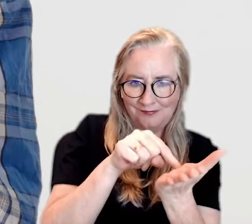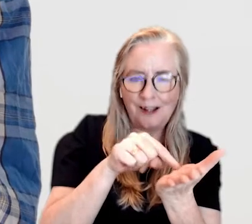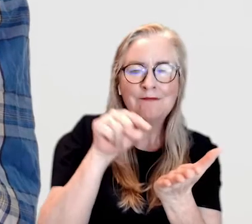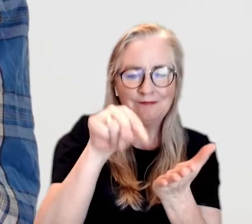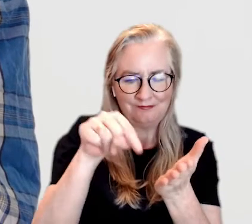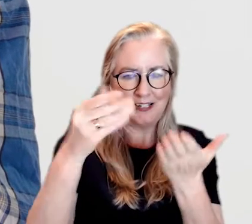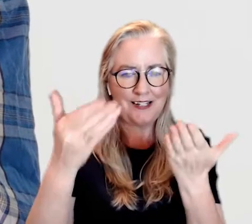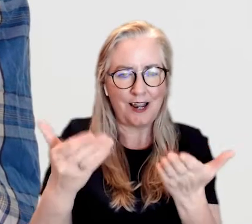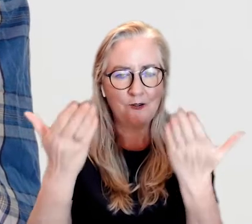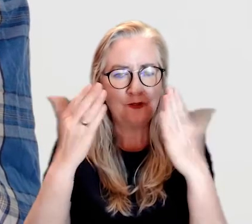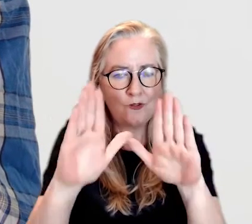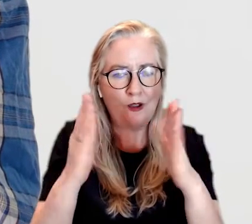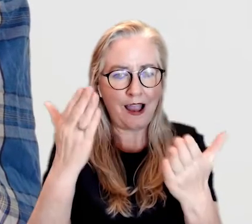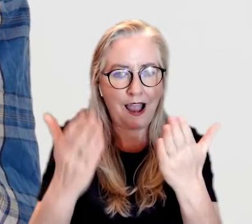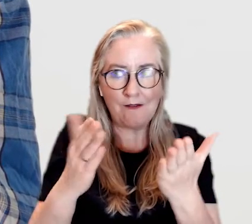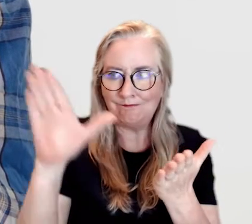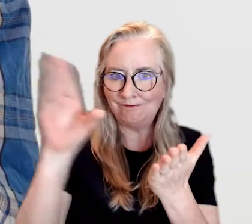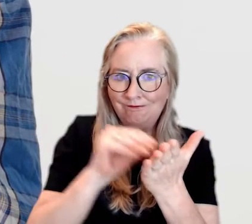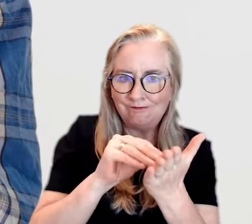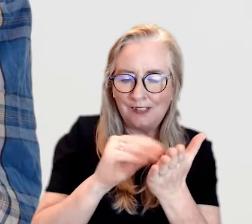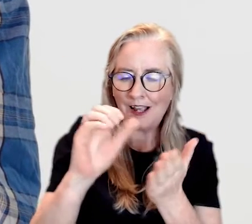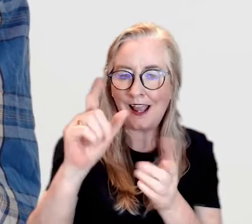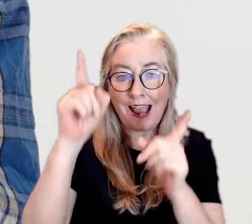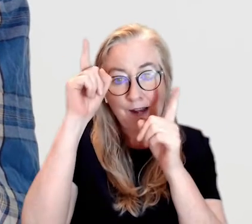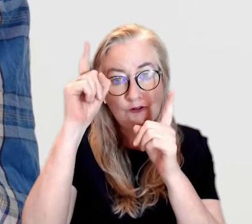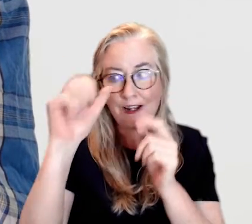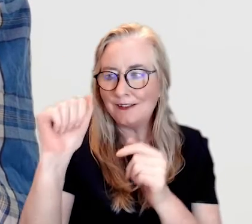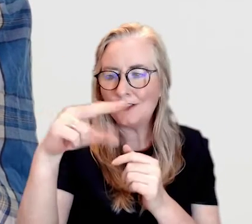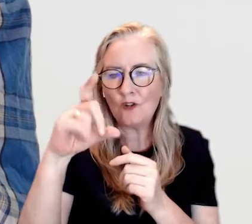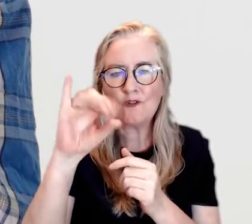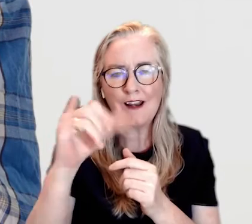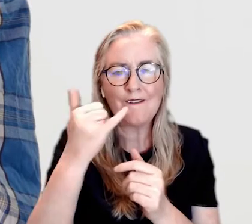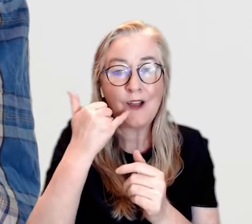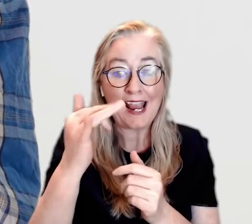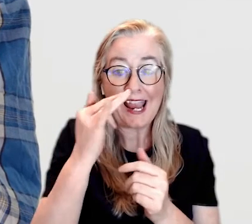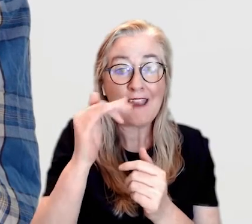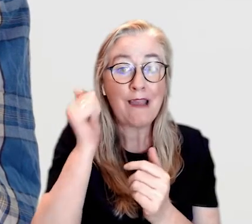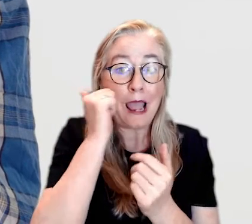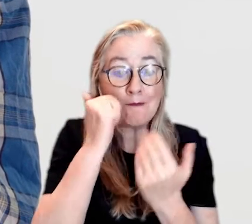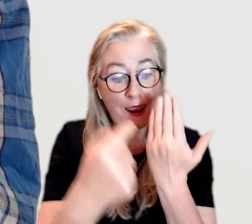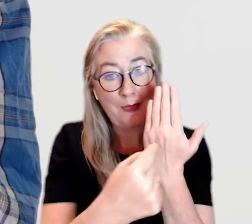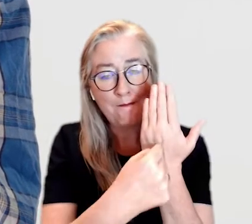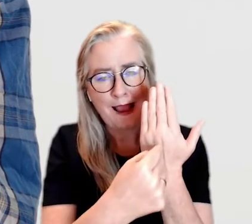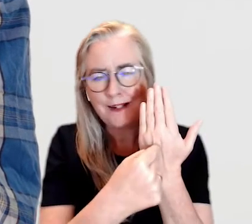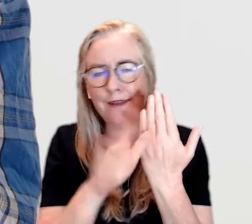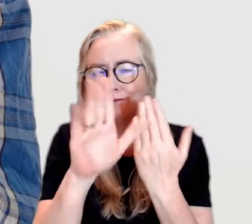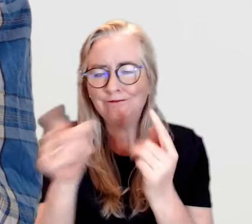This video will guide you through downloading the app onto an Android phone. If your phone has an Apple logo on the back,